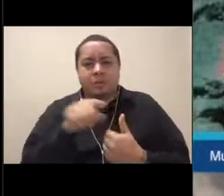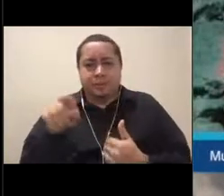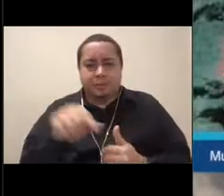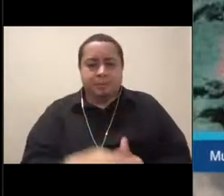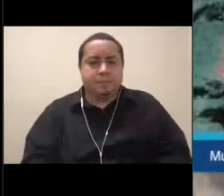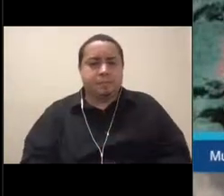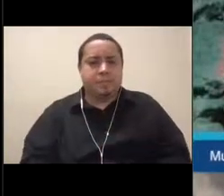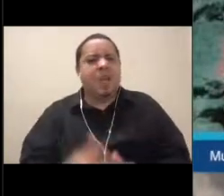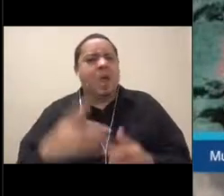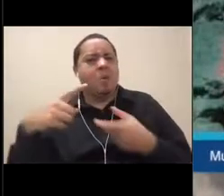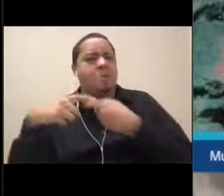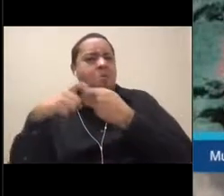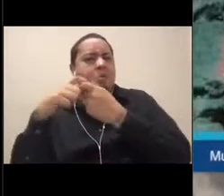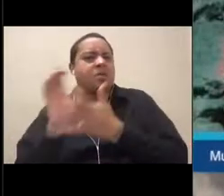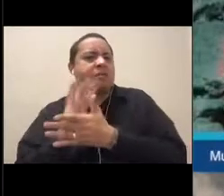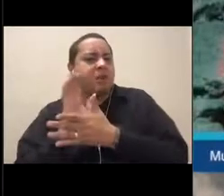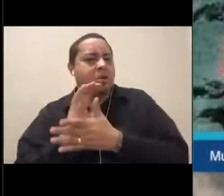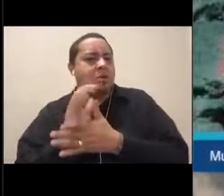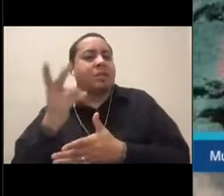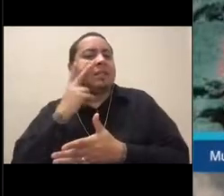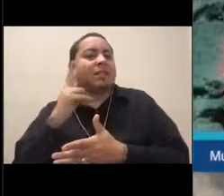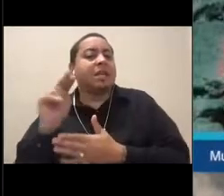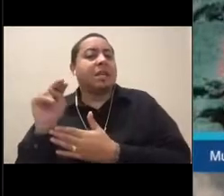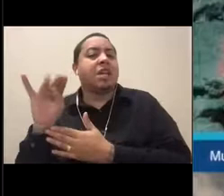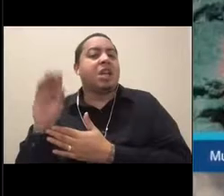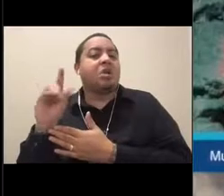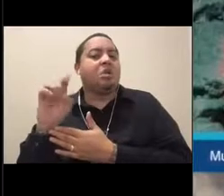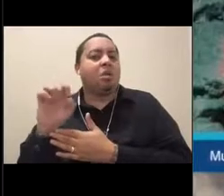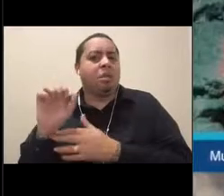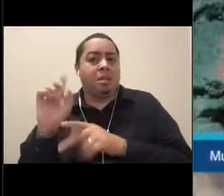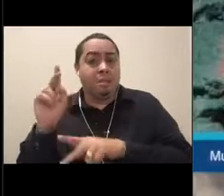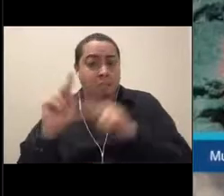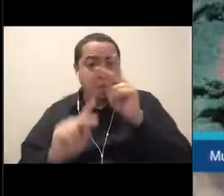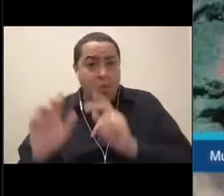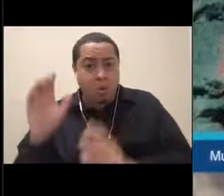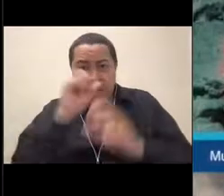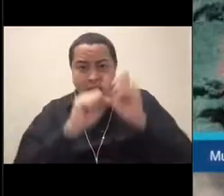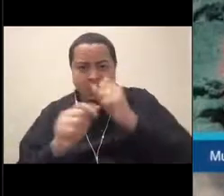And Nicole, let's see if people have any guesses about what we're looking at here in our tank.